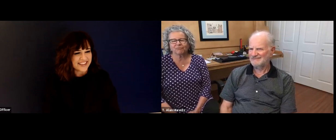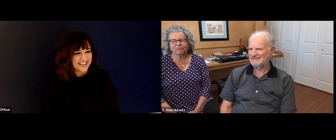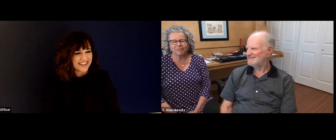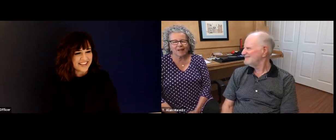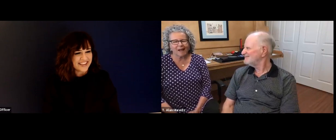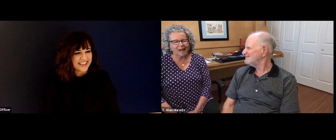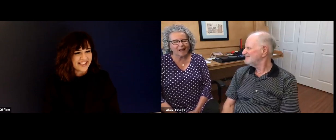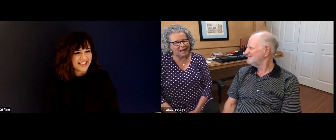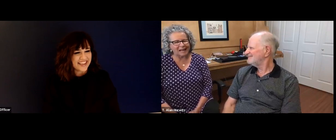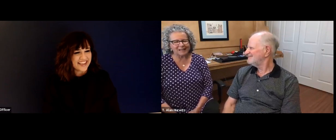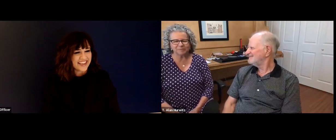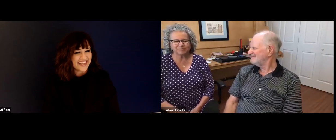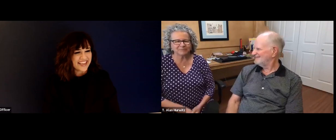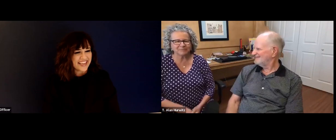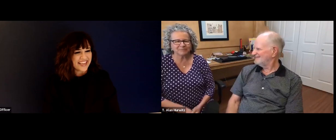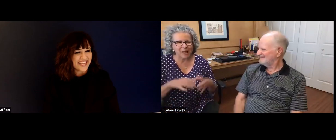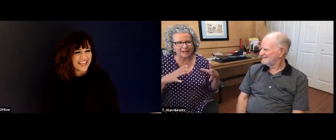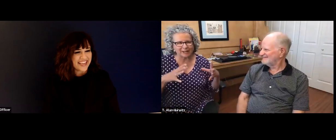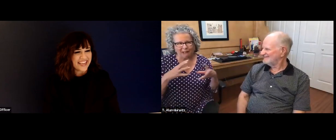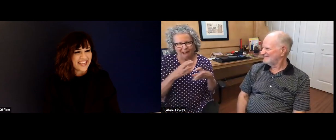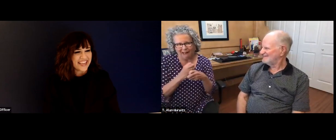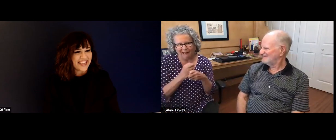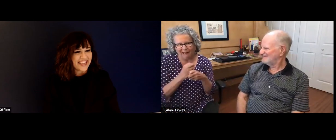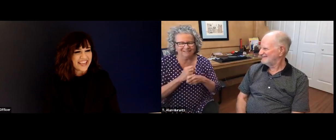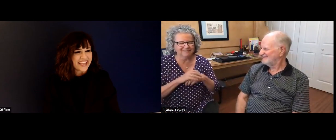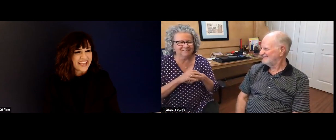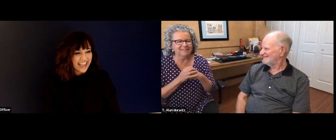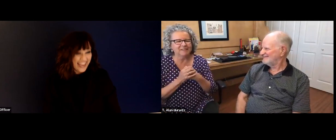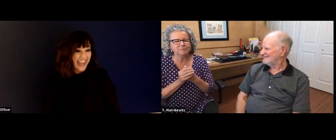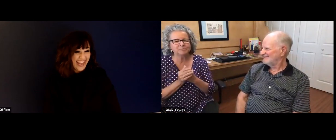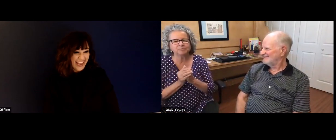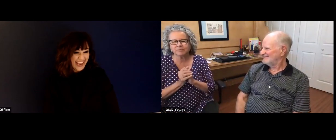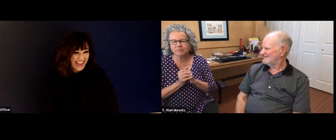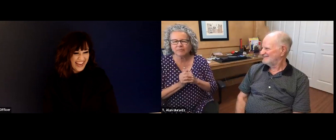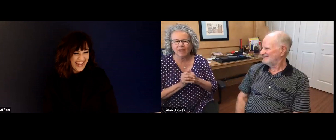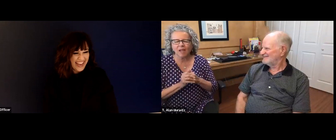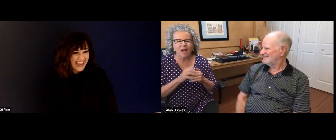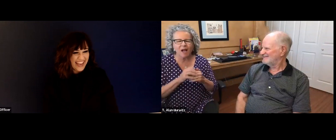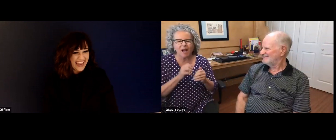decide to then just major in social work later in life?